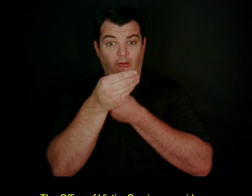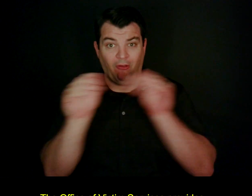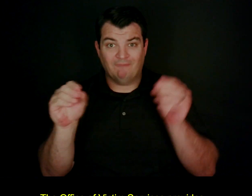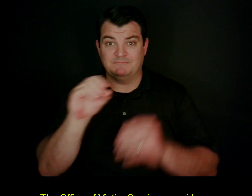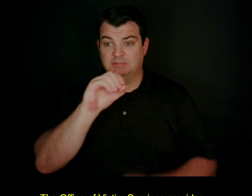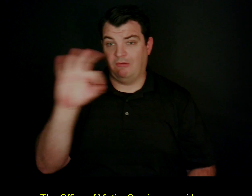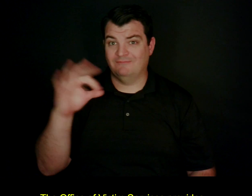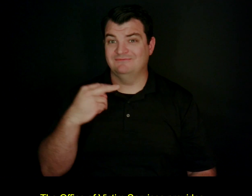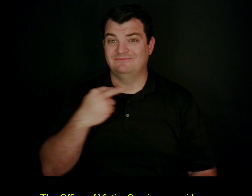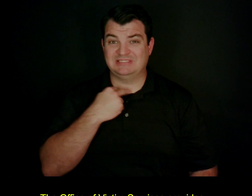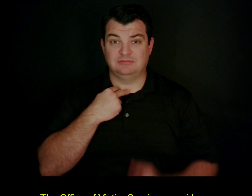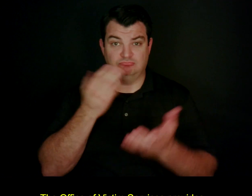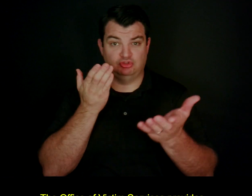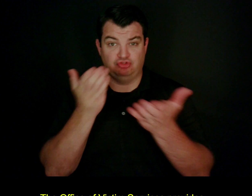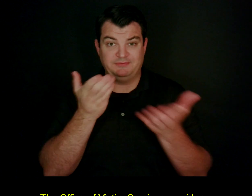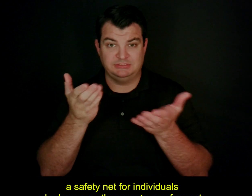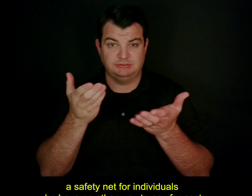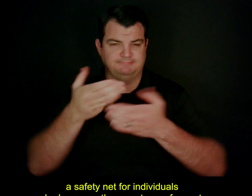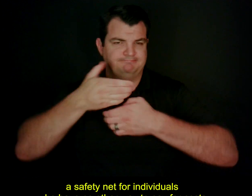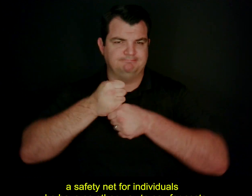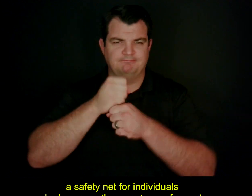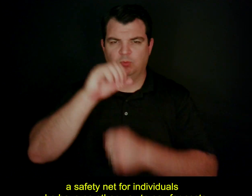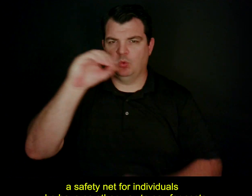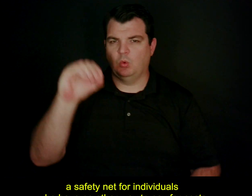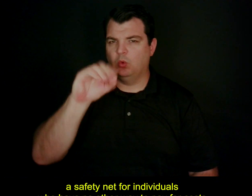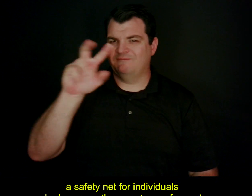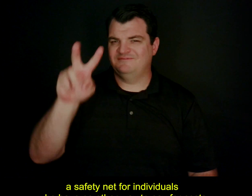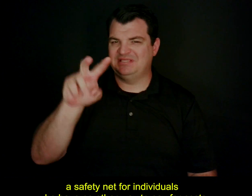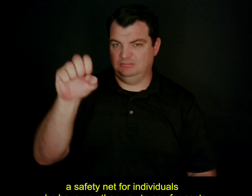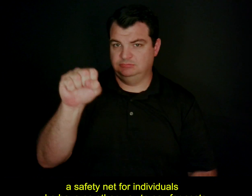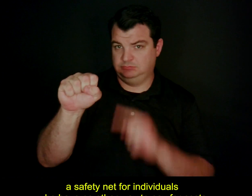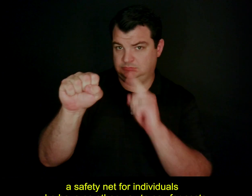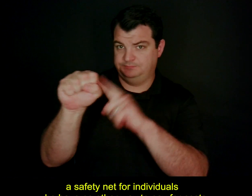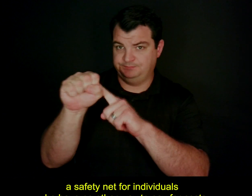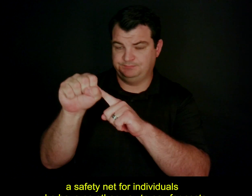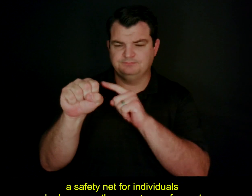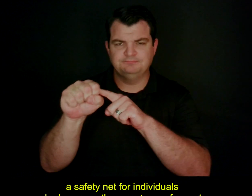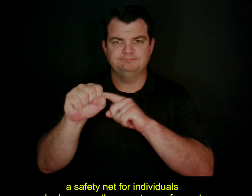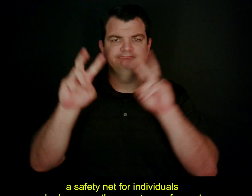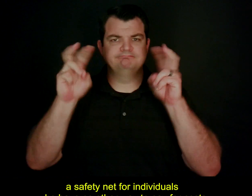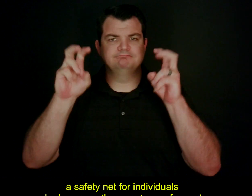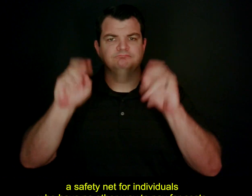The Office of Victim Services provides a safety net for individuals who have no other way to pay for costs